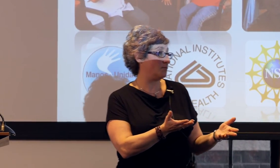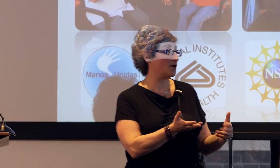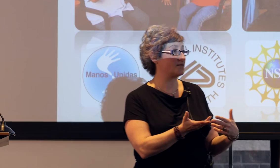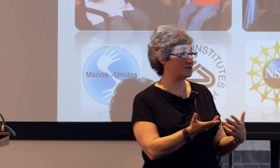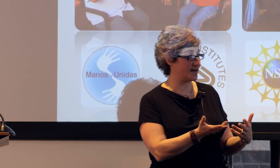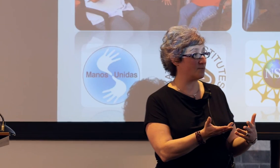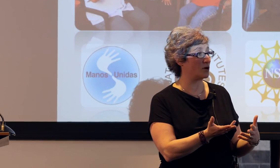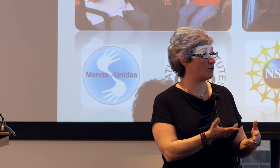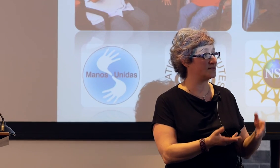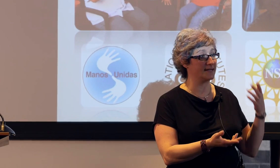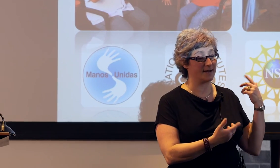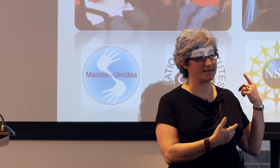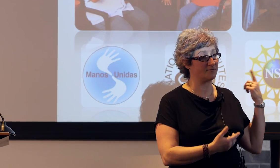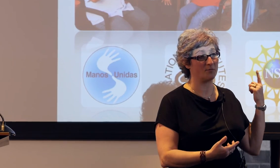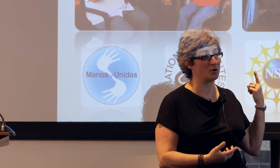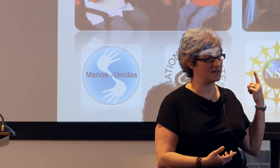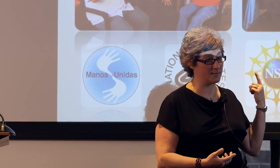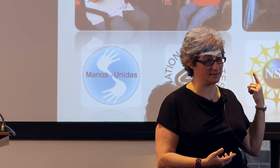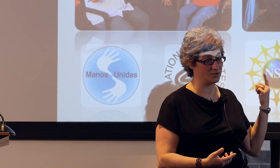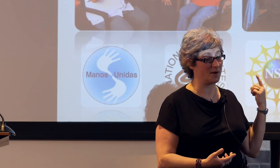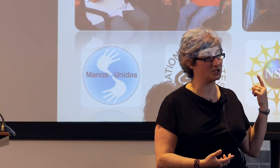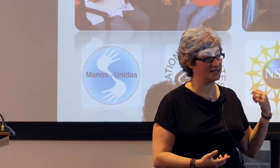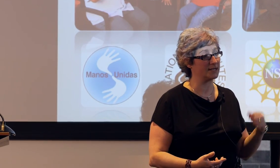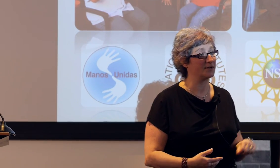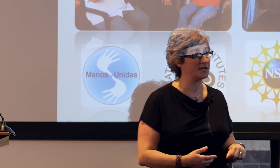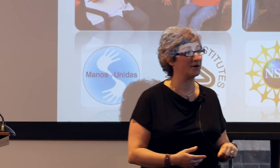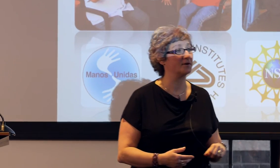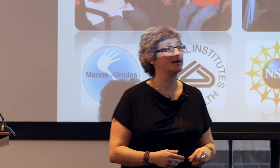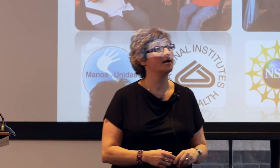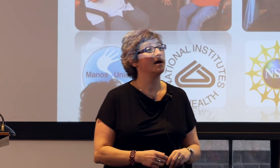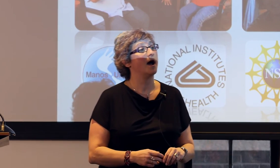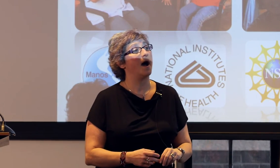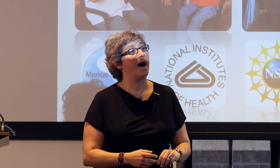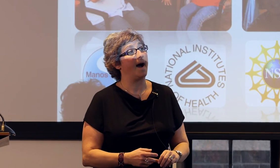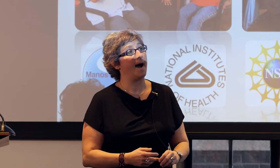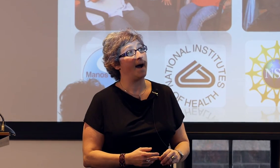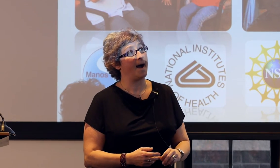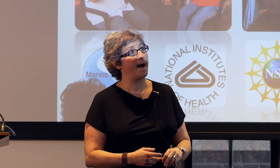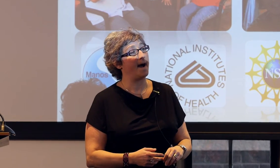those data more closely, I didn't report them in so much detail here.